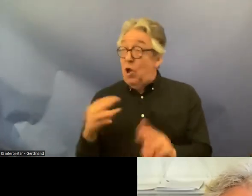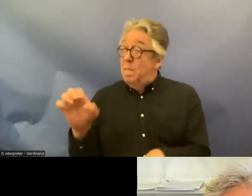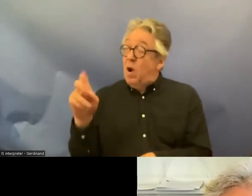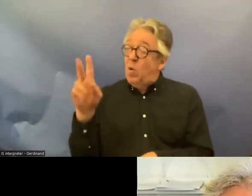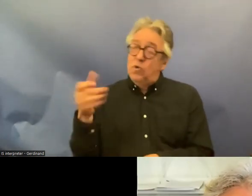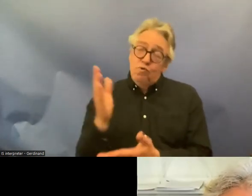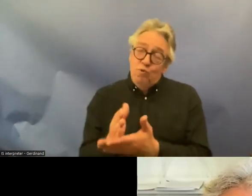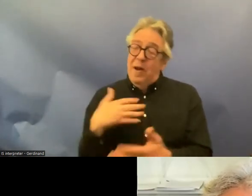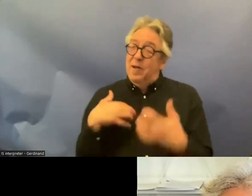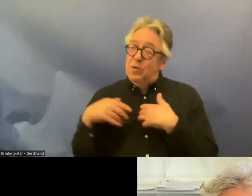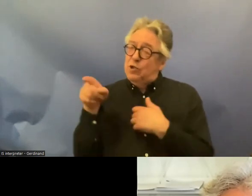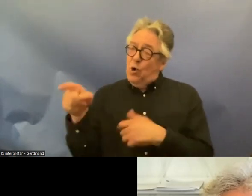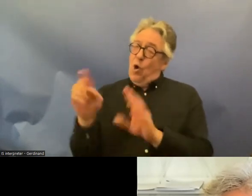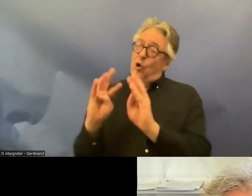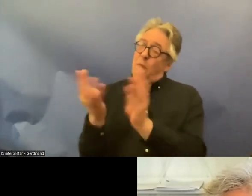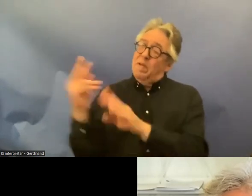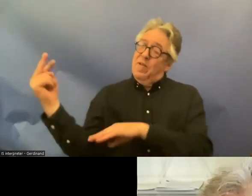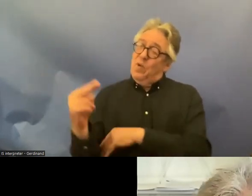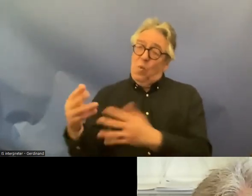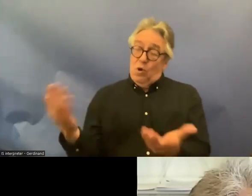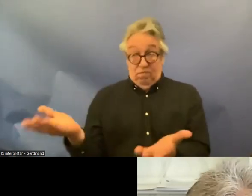from the committee on this topic you have the